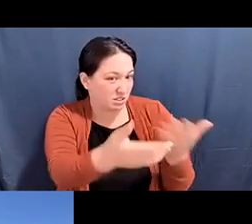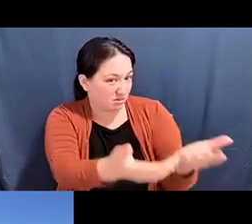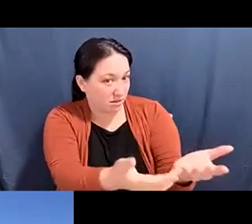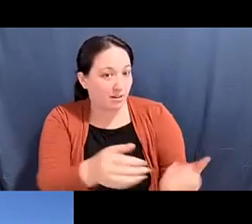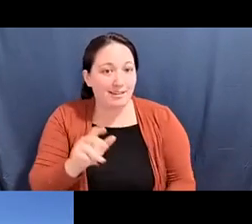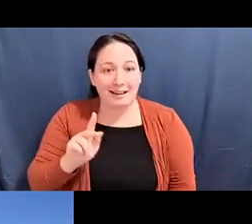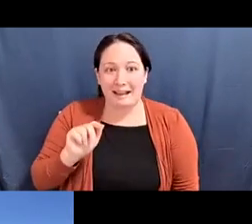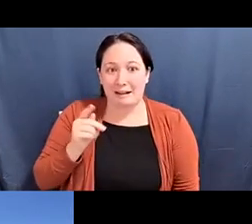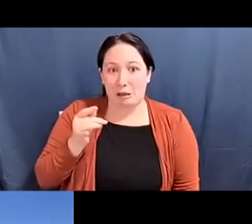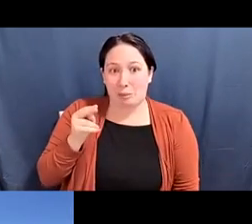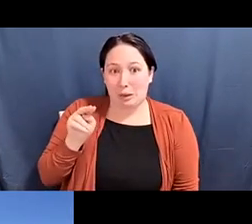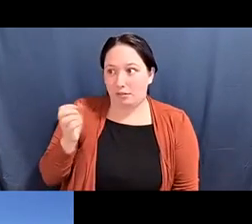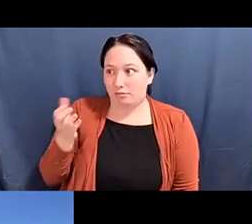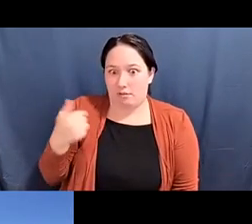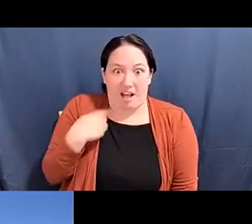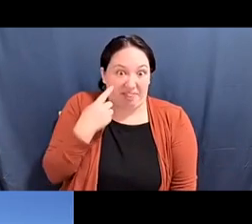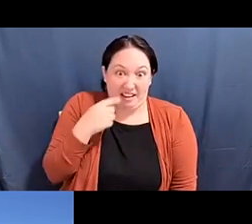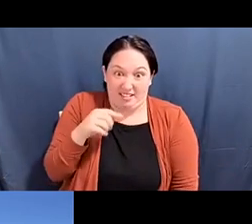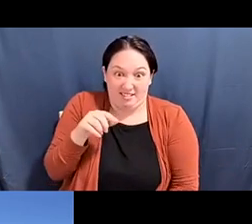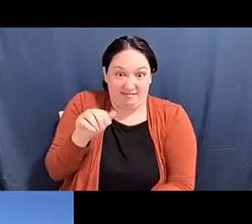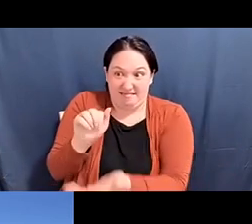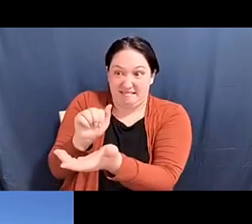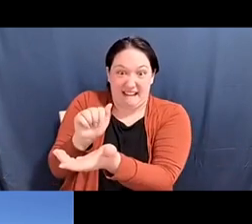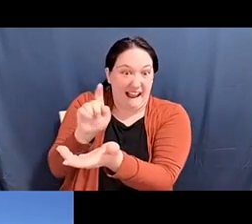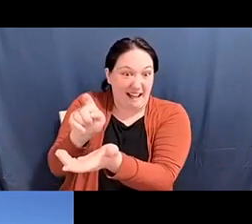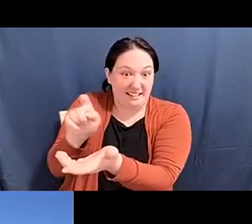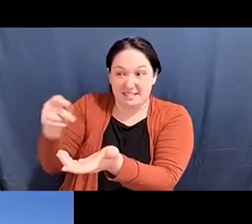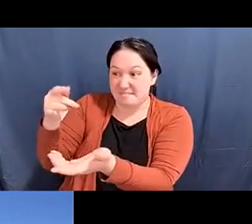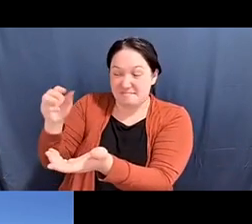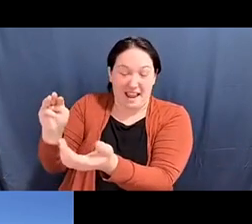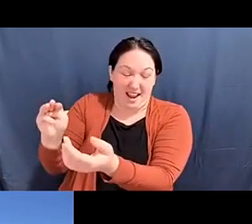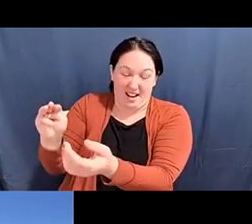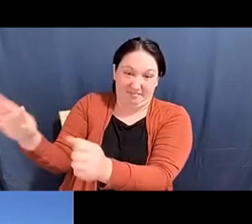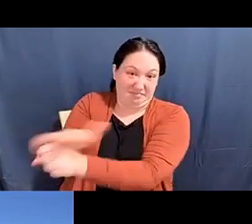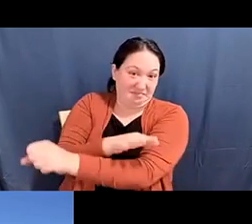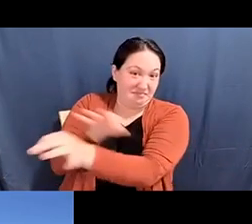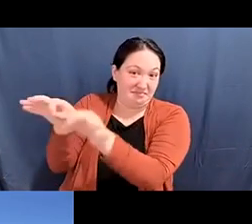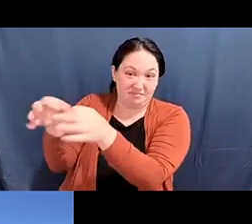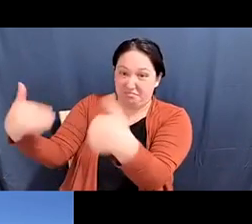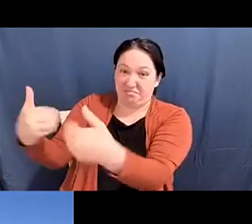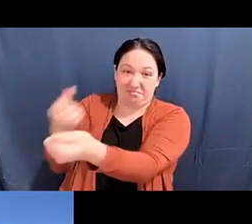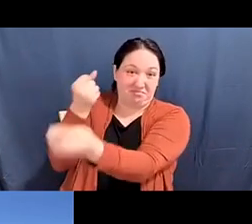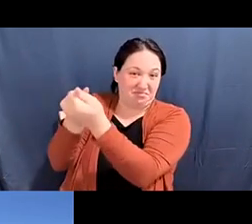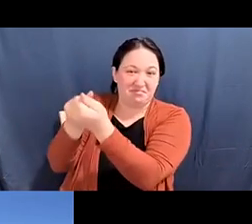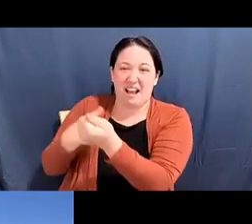Katherine Lee: I mean, I think Pam and Alex did an incredible job of offering recommendations, so why don't... why don't we move to the next question.